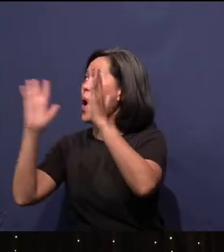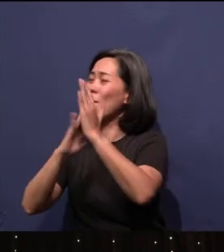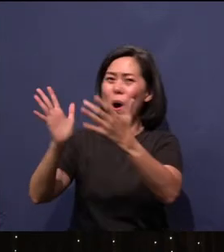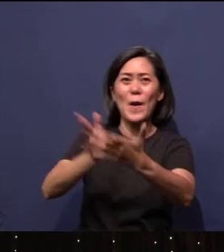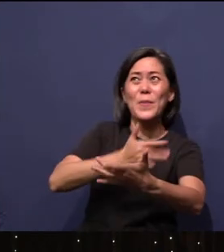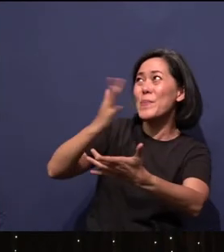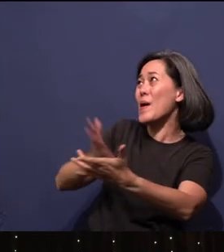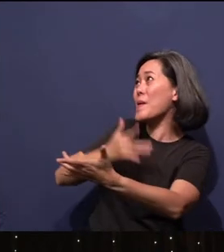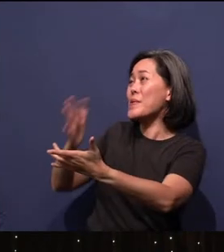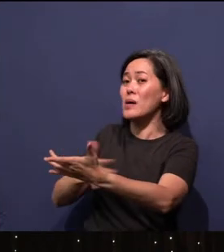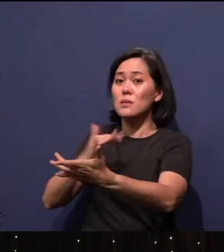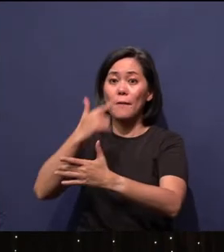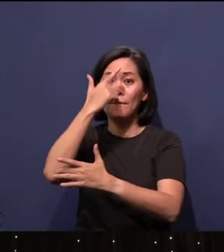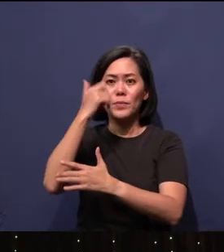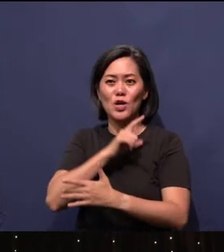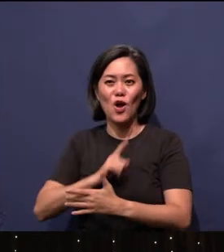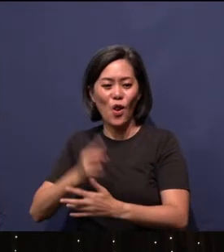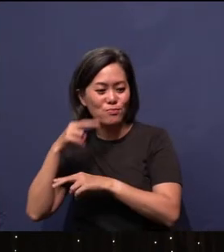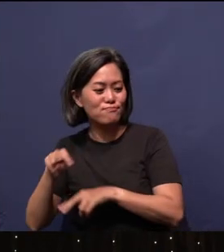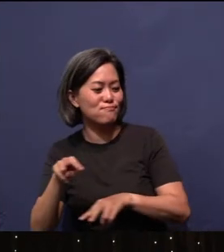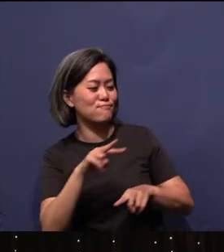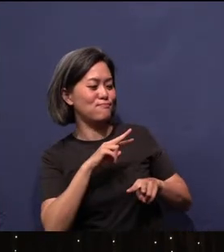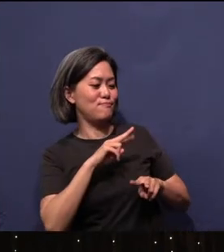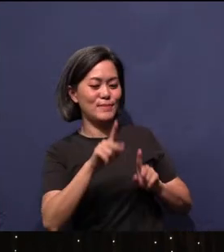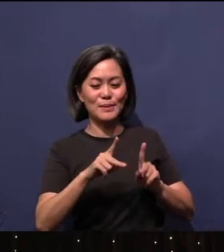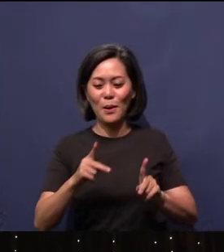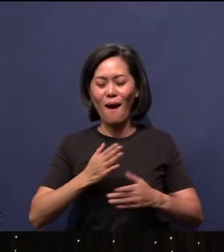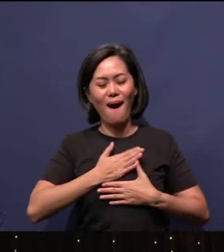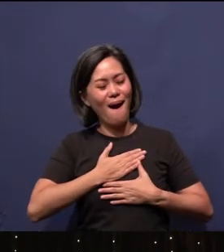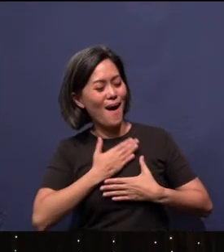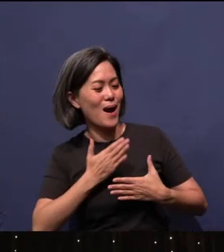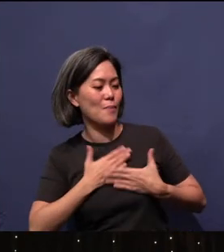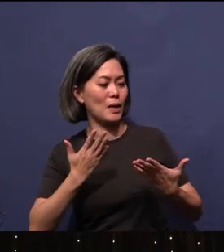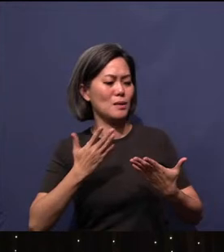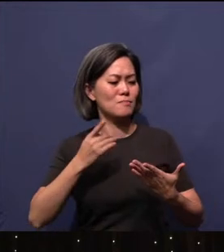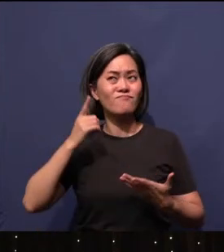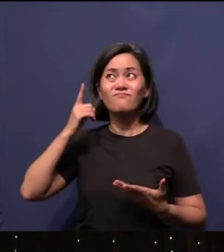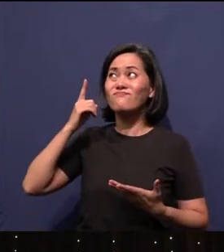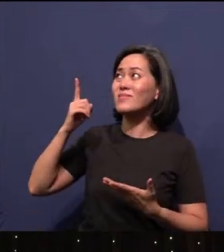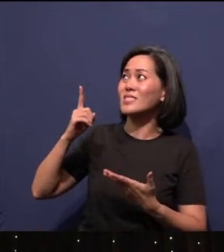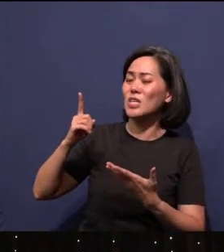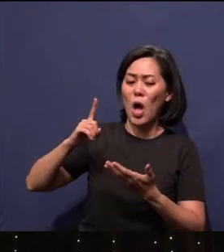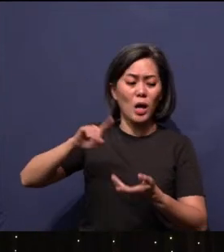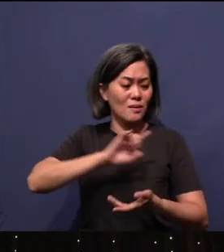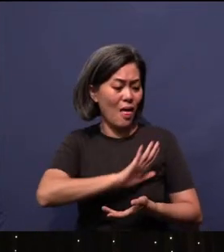For the Lord takes pleasure in His people. He will glorify the lowly with salvation.